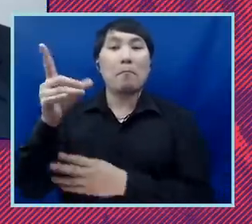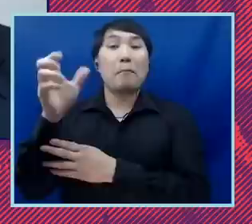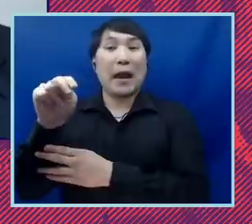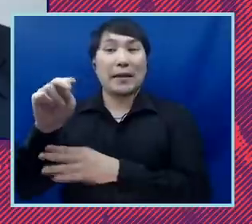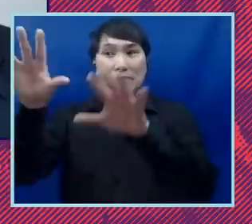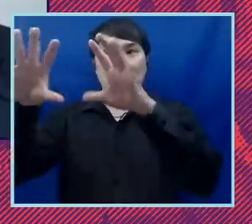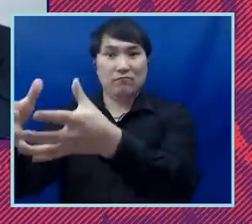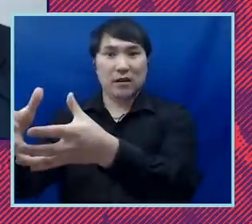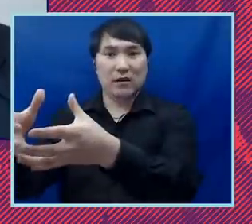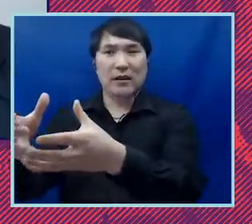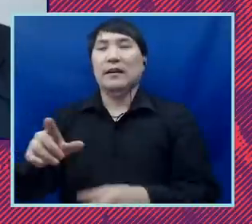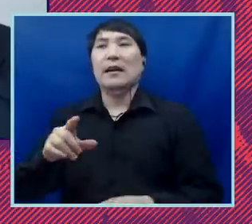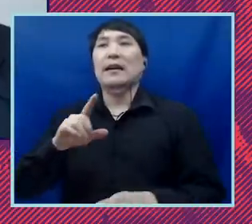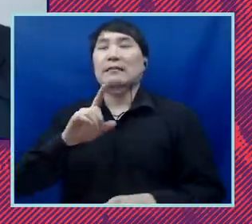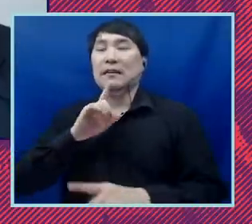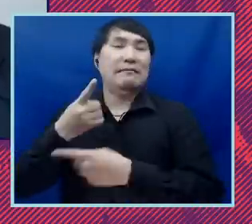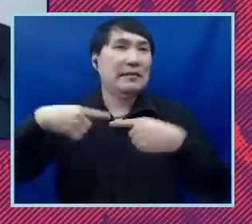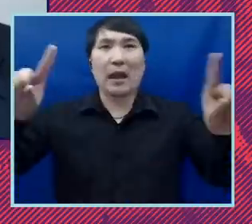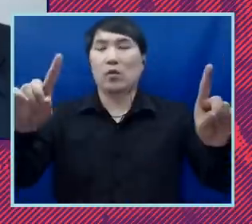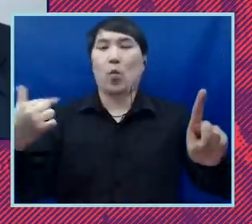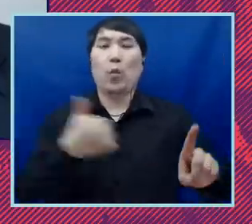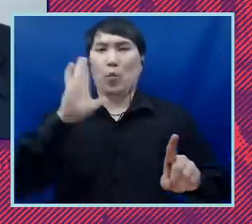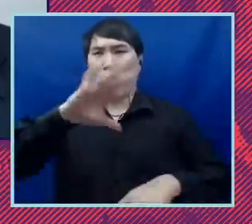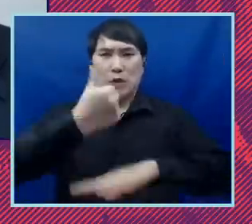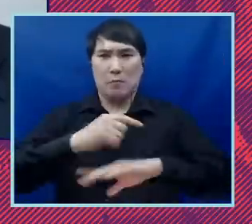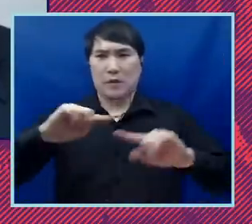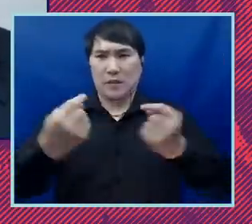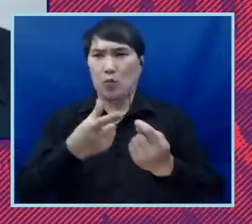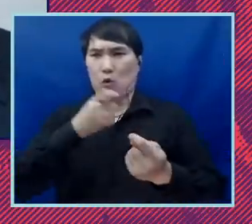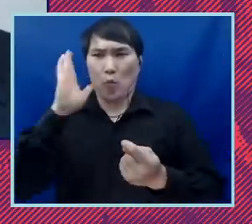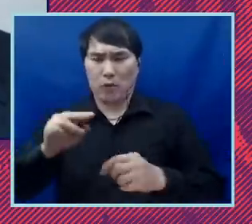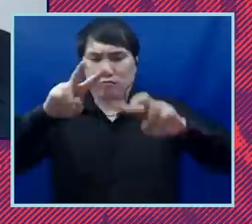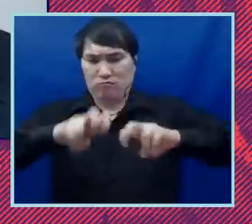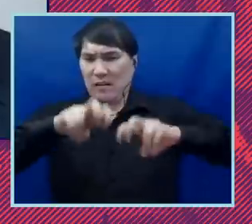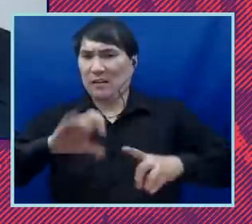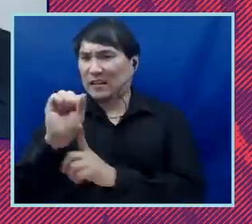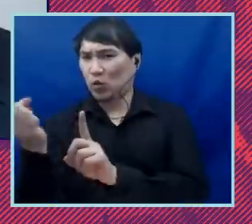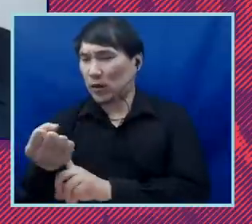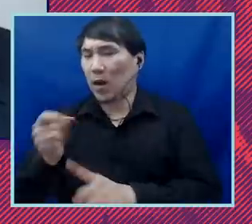would be assembled to look into these issues. But we as an institution have very particular